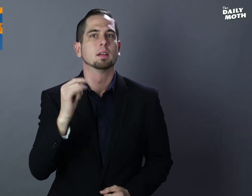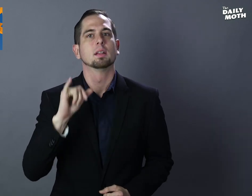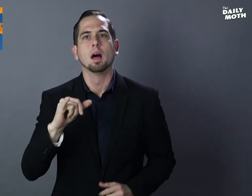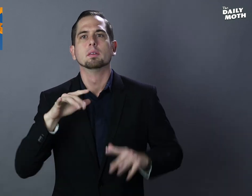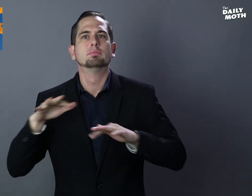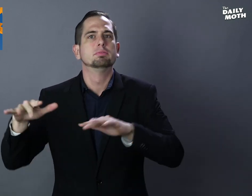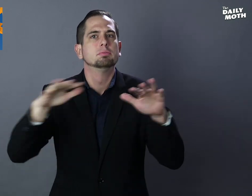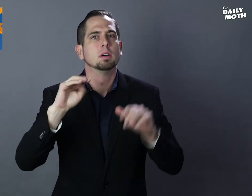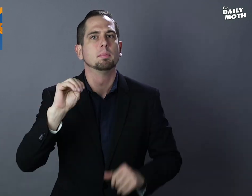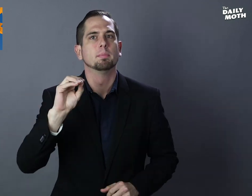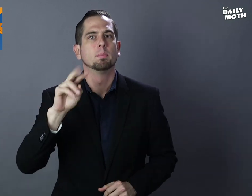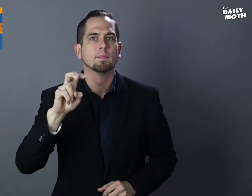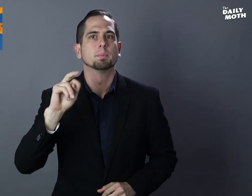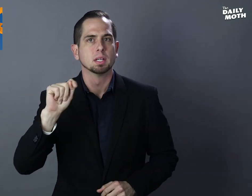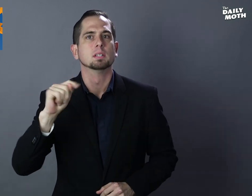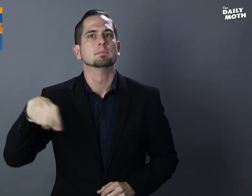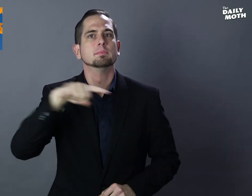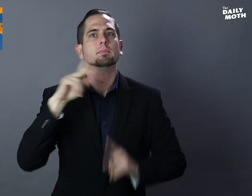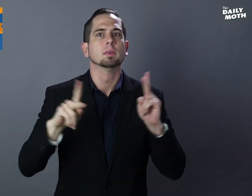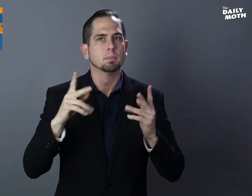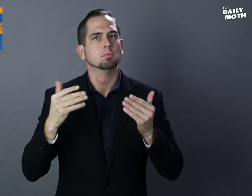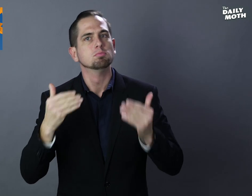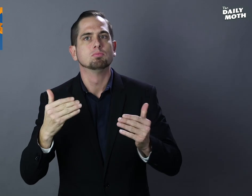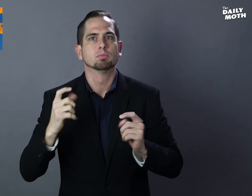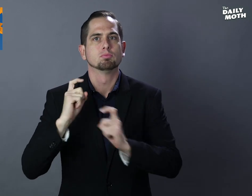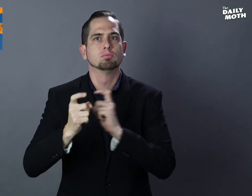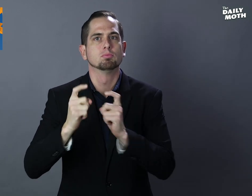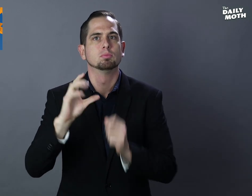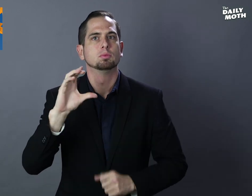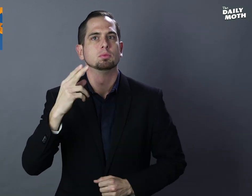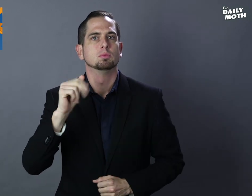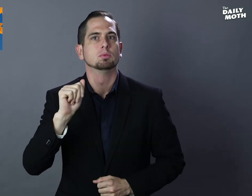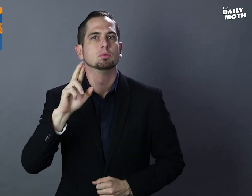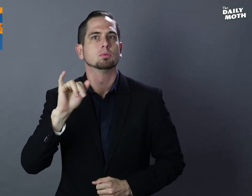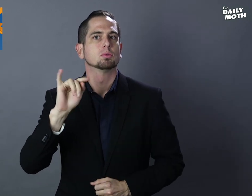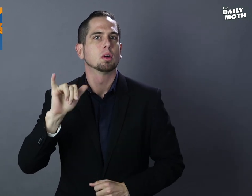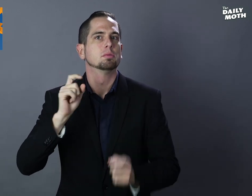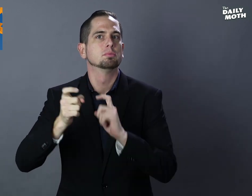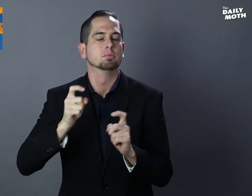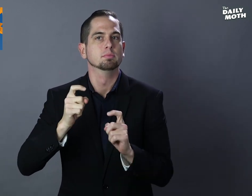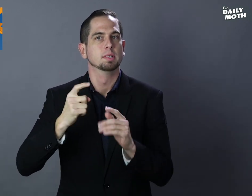which is a movement to make charitable gifts at